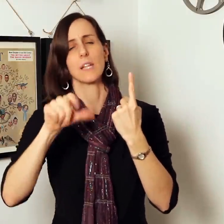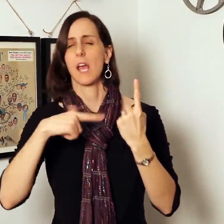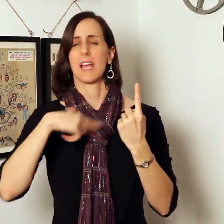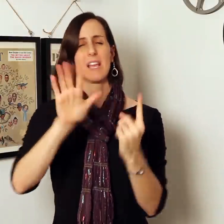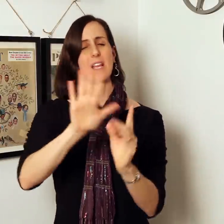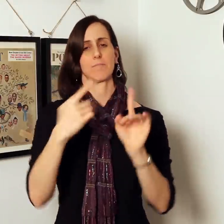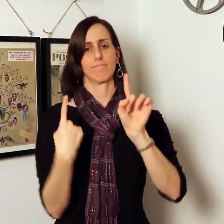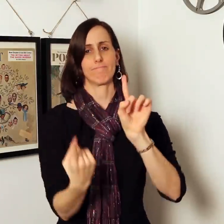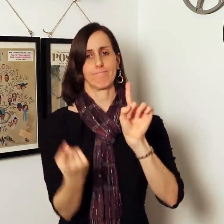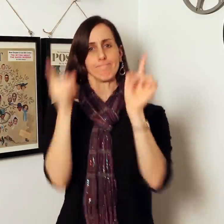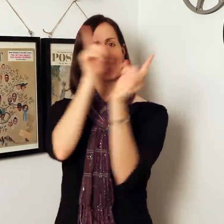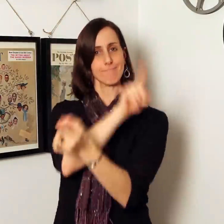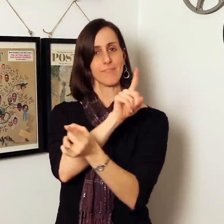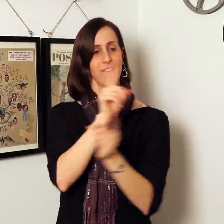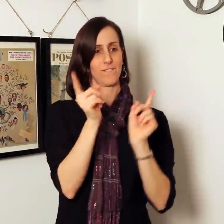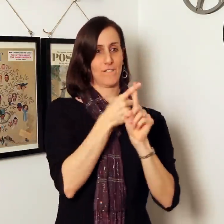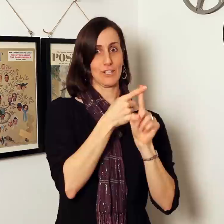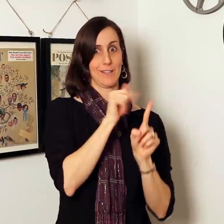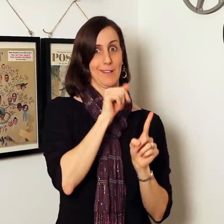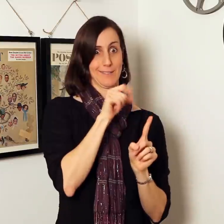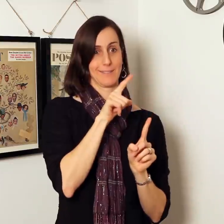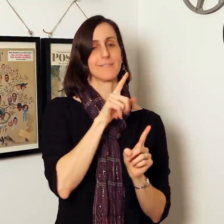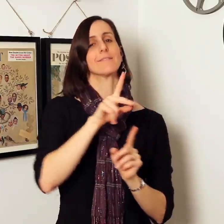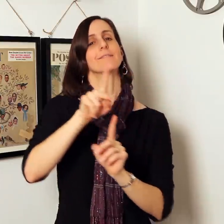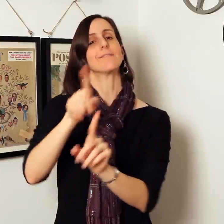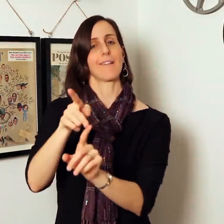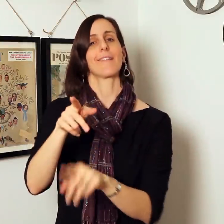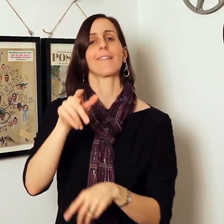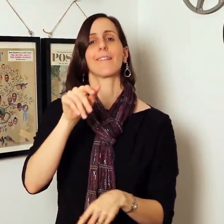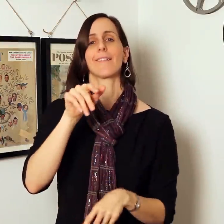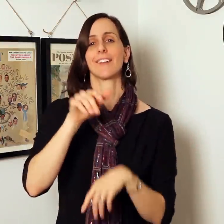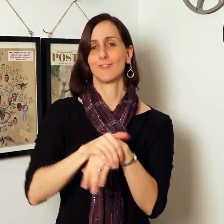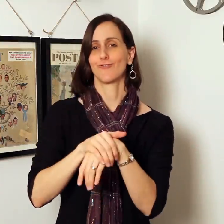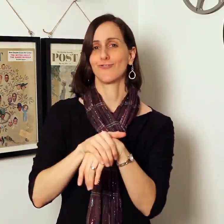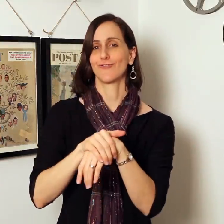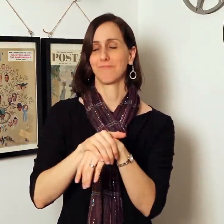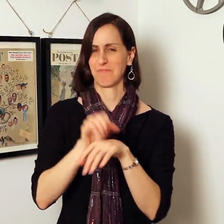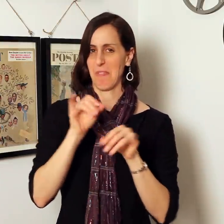be the first language to be used. We disagree. We believe all research should be published in ASL first.